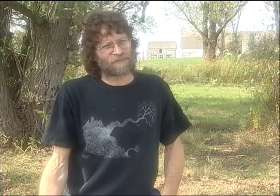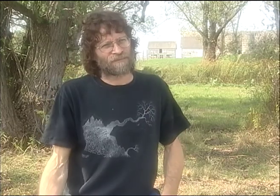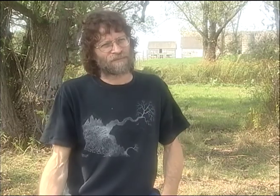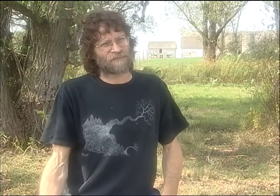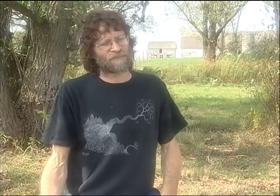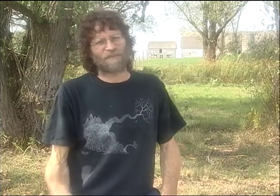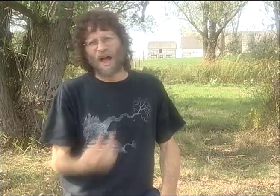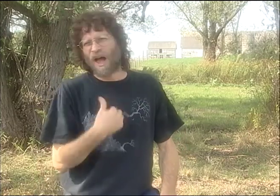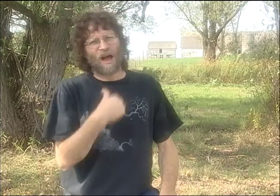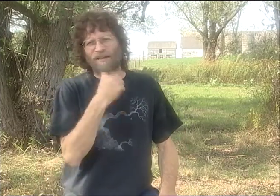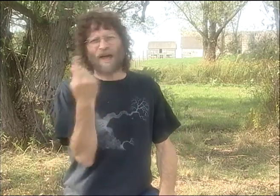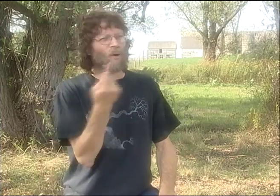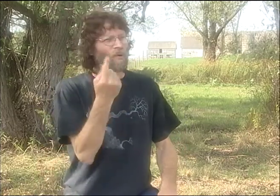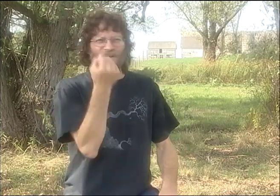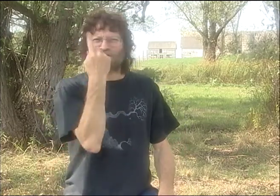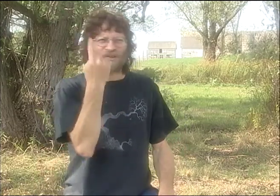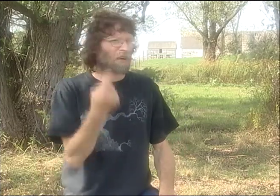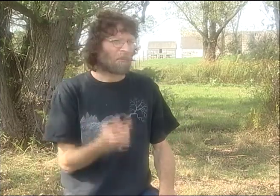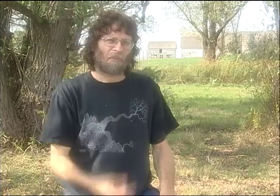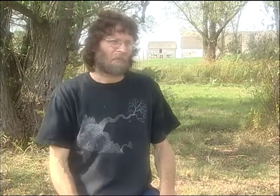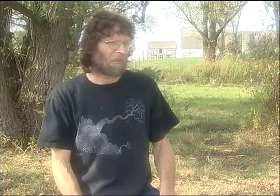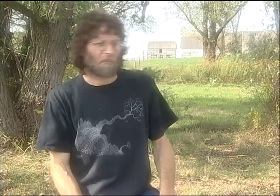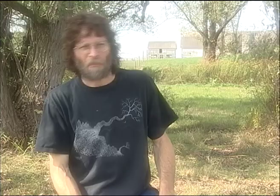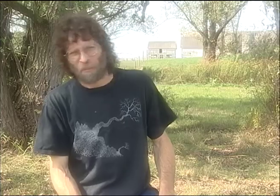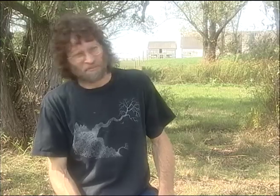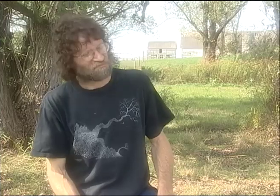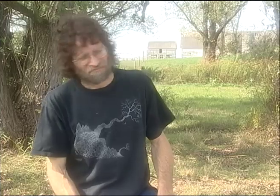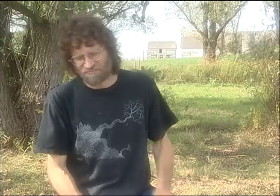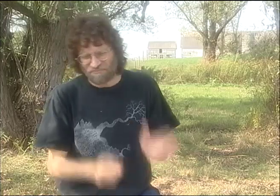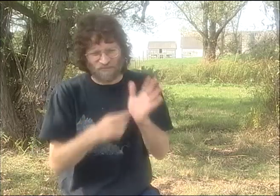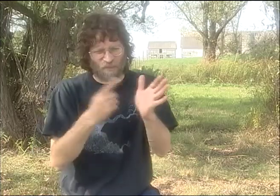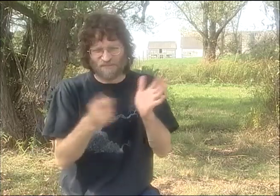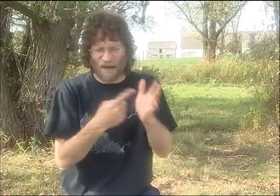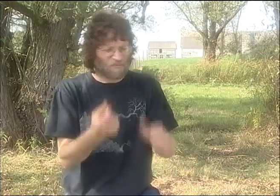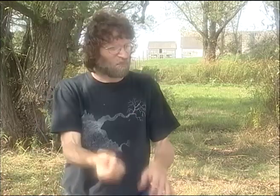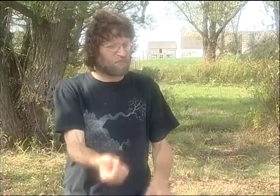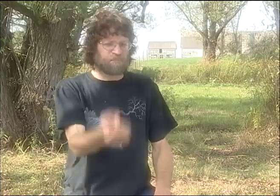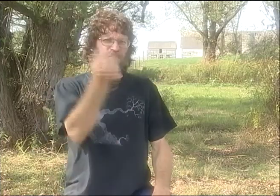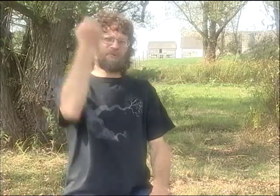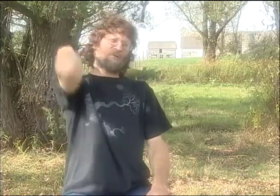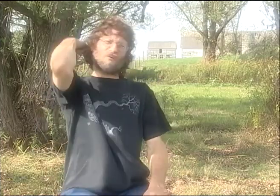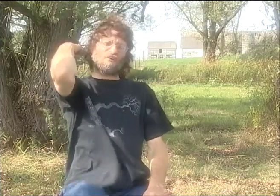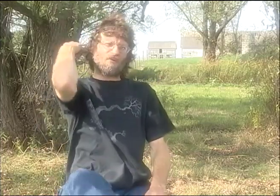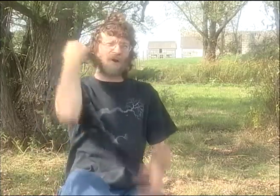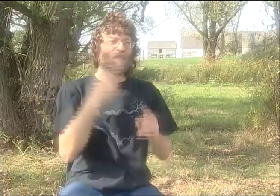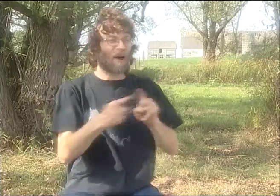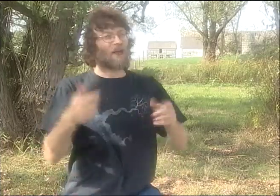I DIDN'T LABEL IT AS ANYTHING. I WAS JUST GOING AND WATCHING DEAF PEOPLE DO WHATEVER THIS WAS. AND I DID NOT ALWAYS UNDERSTAND IT.